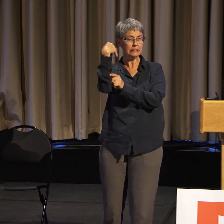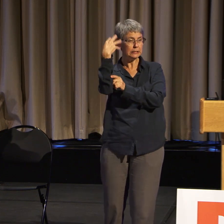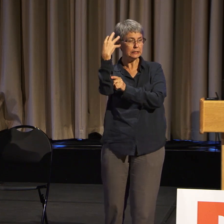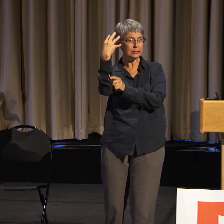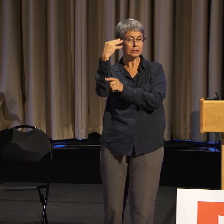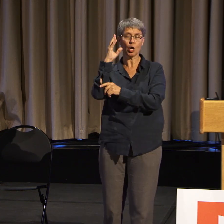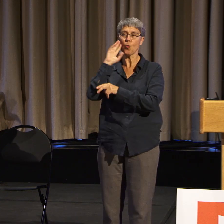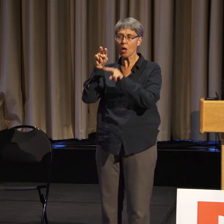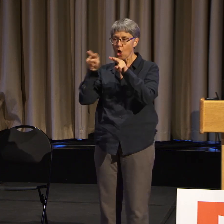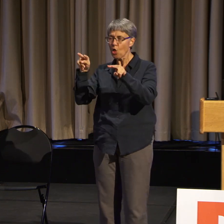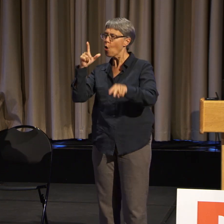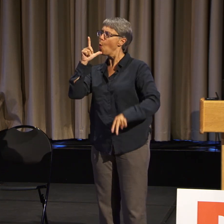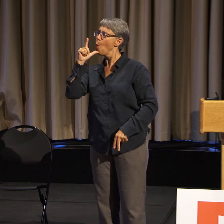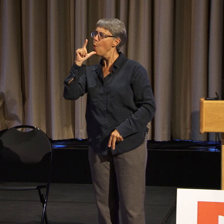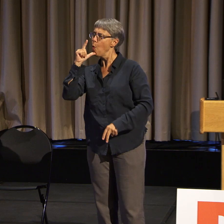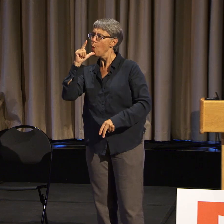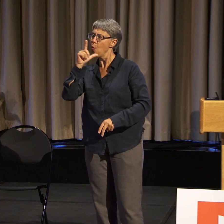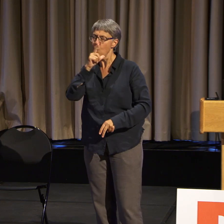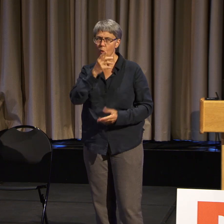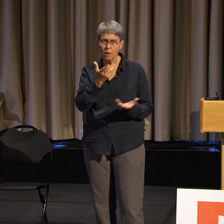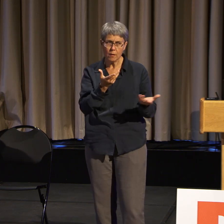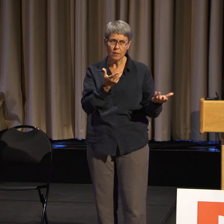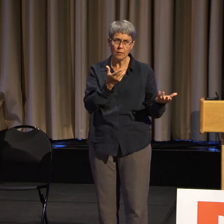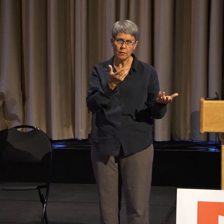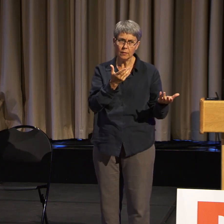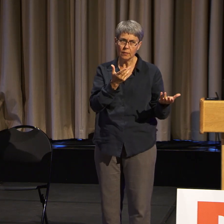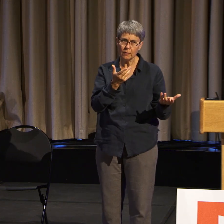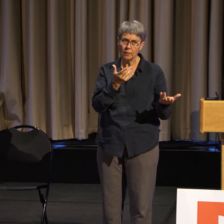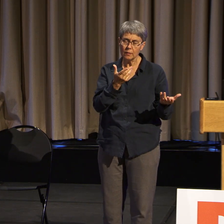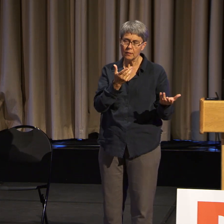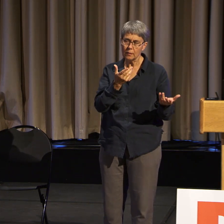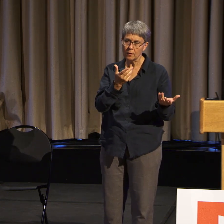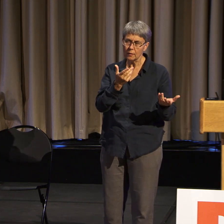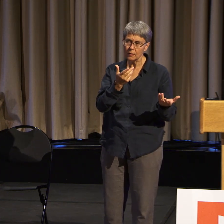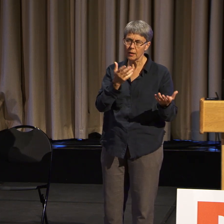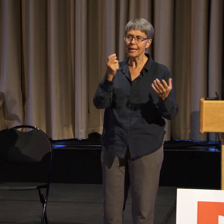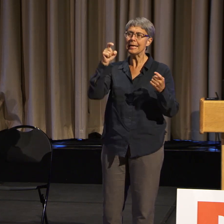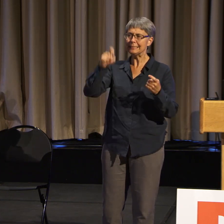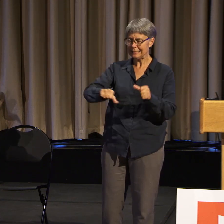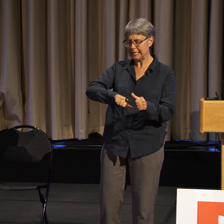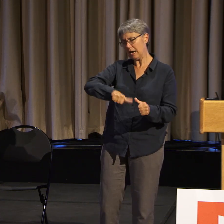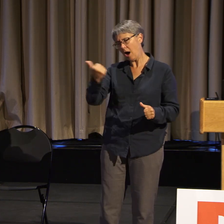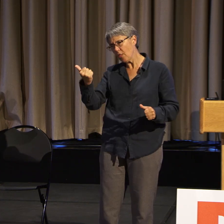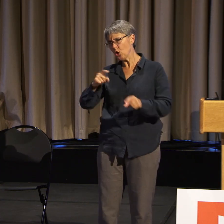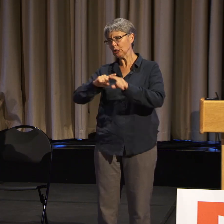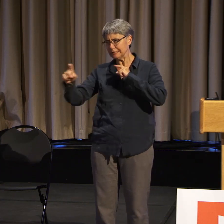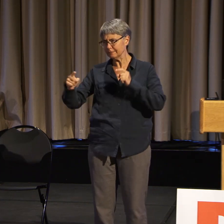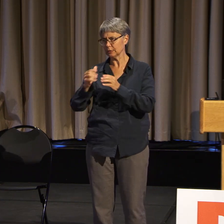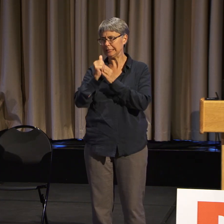We're going to look for leaders who are people of color